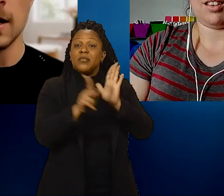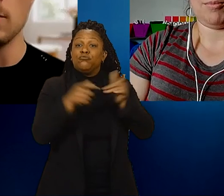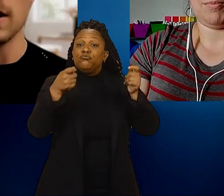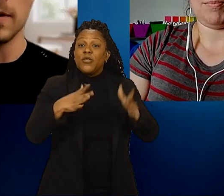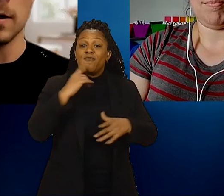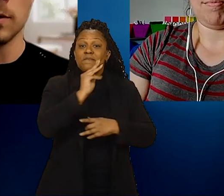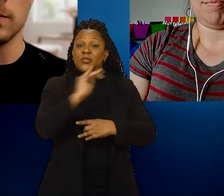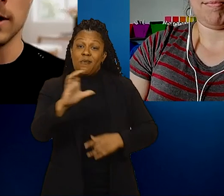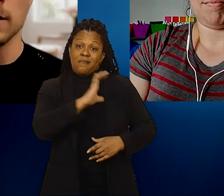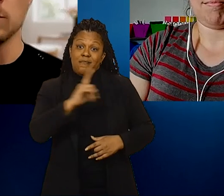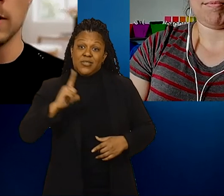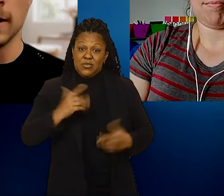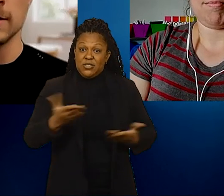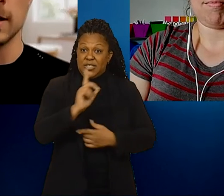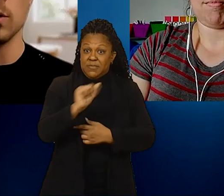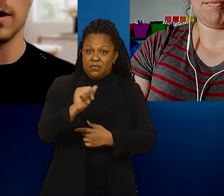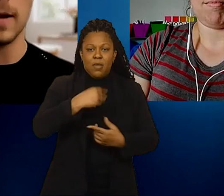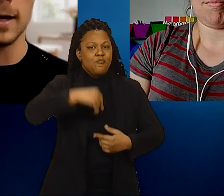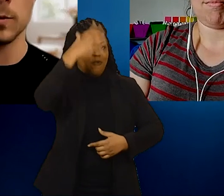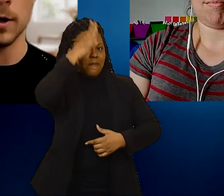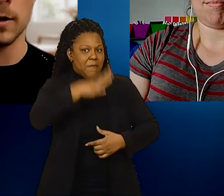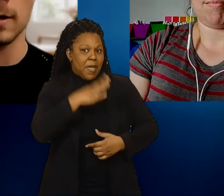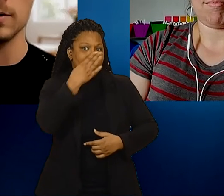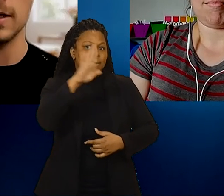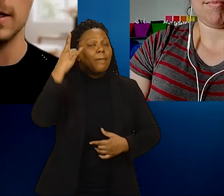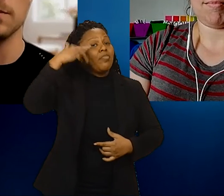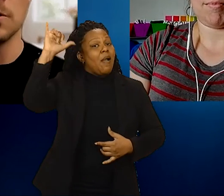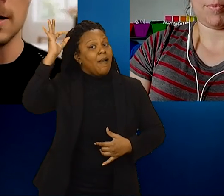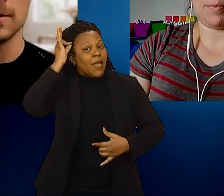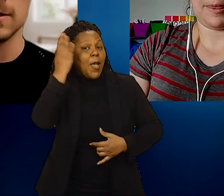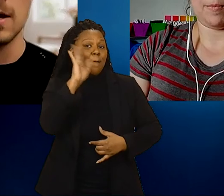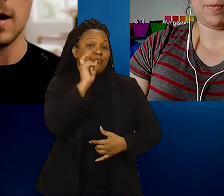I'm a white male with blonde hair and blue eyes. I'm wearing a black sweater and I use he/him pronouns.